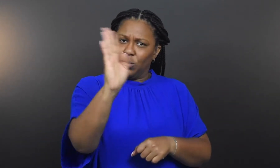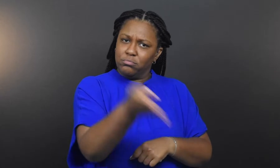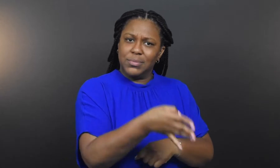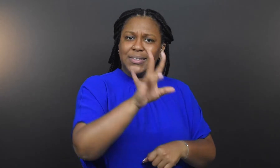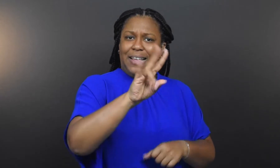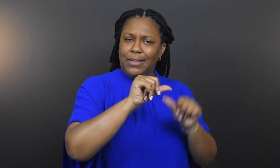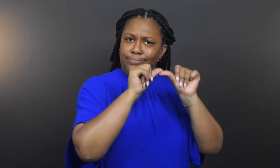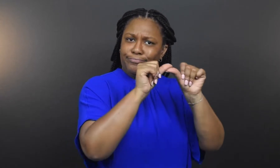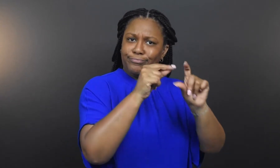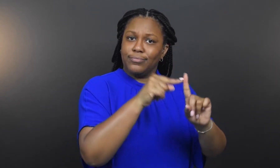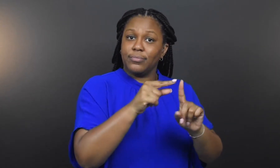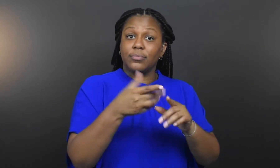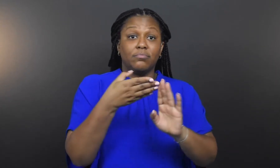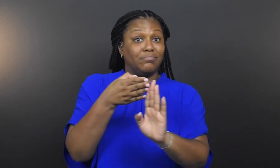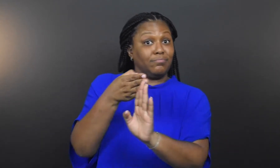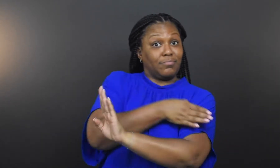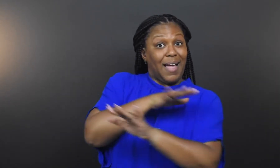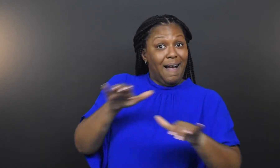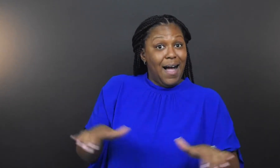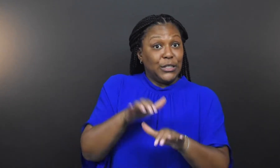of staff to work 24/7.